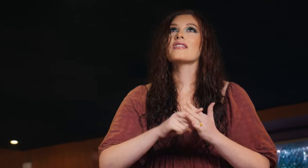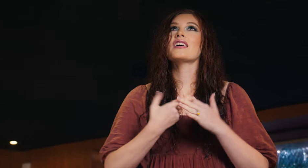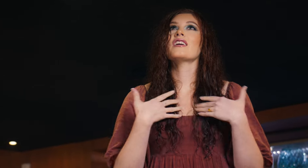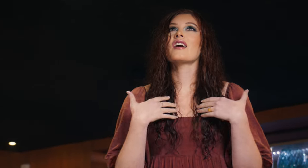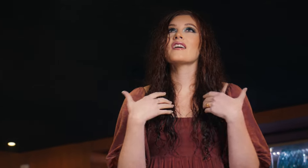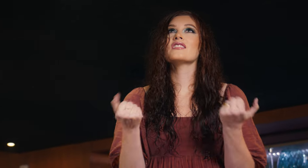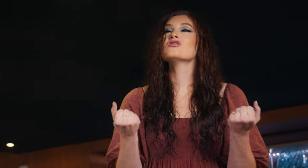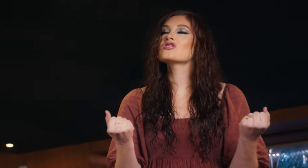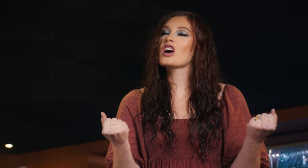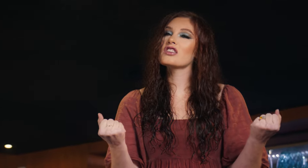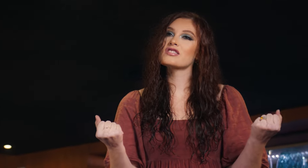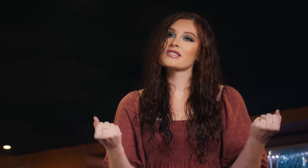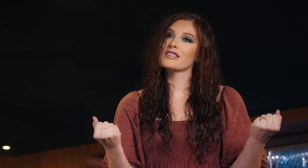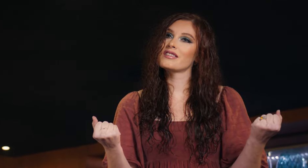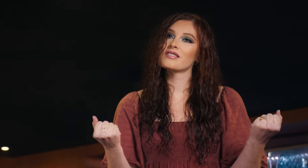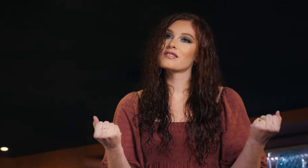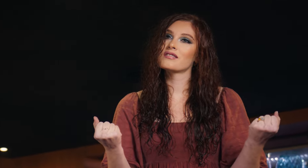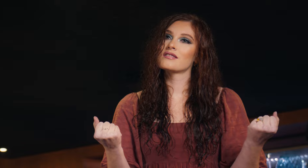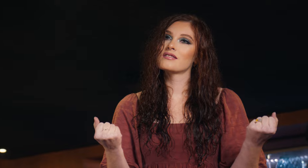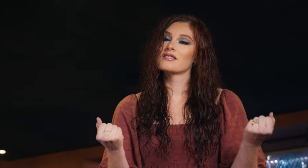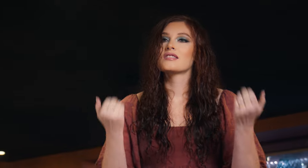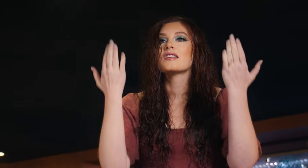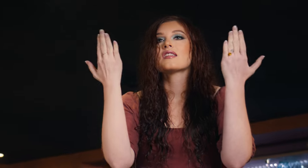Then I can start to heal